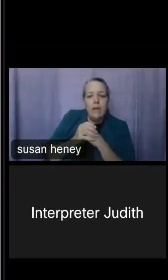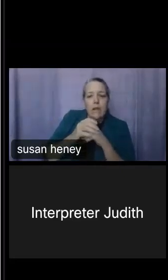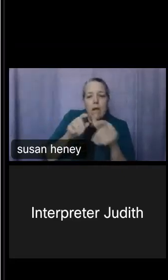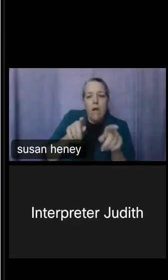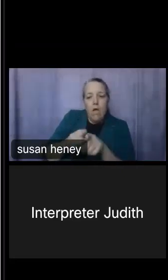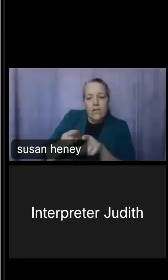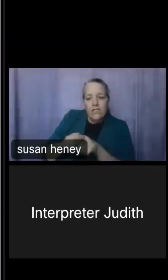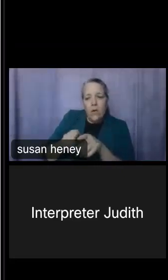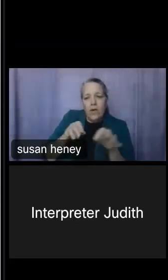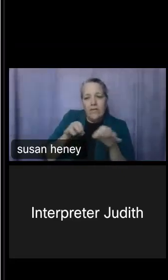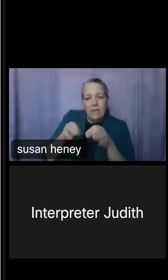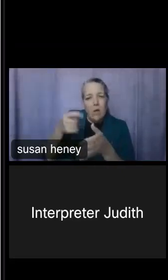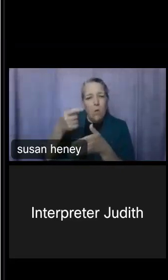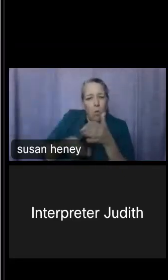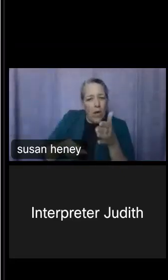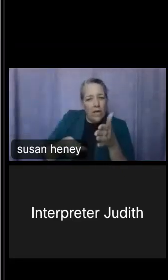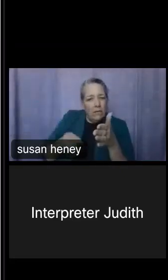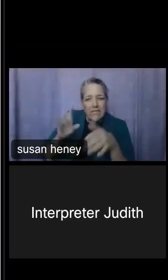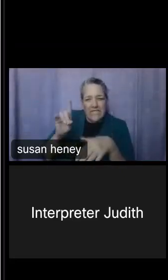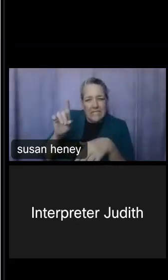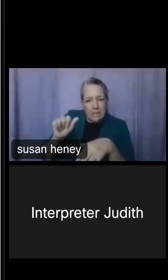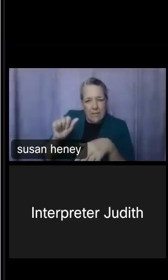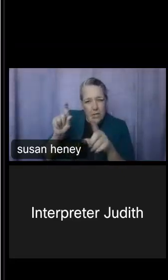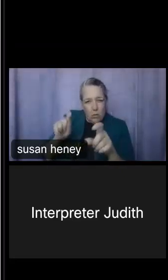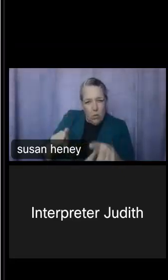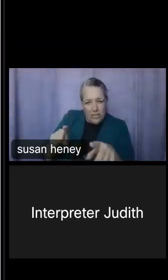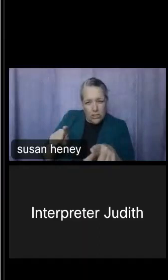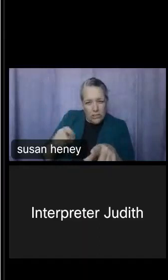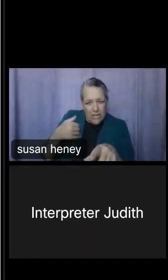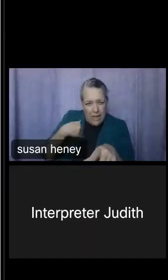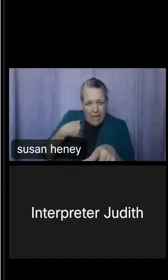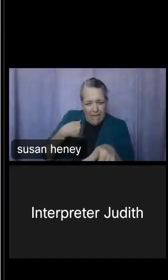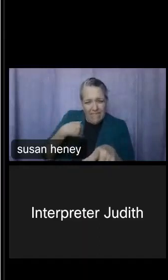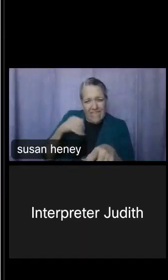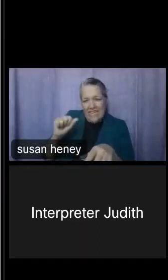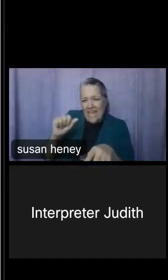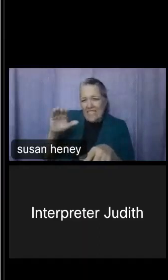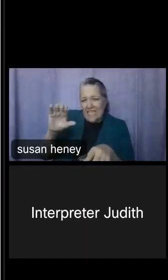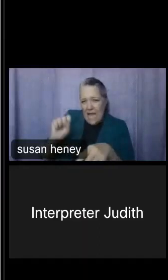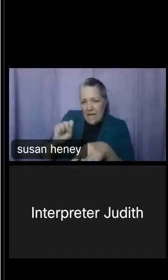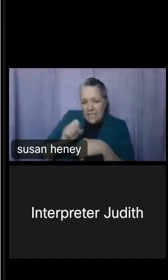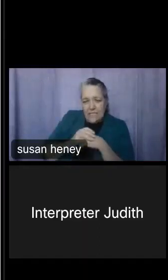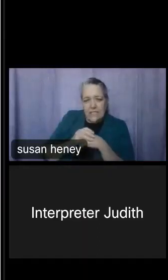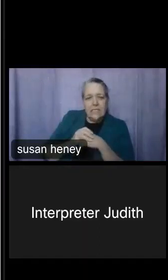questions look like in the American Community Survey. So as Kira mentioned earlier, you'll